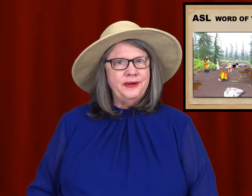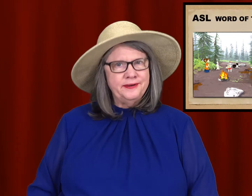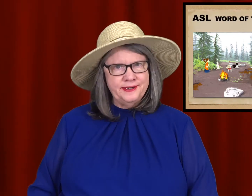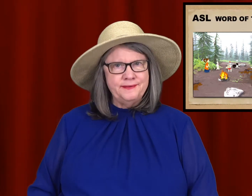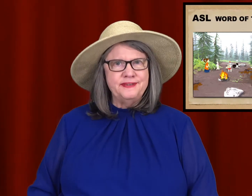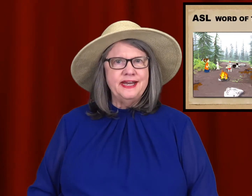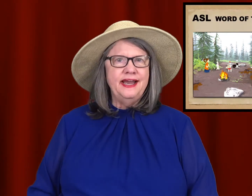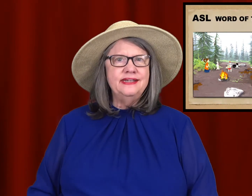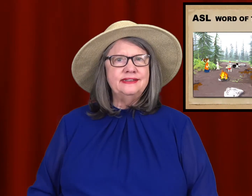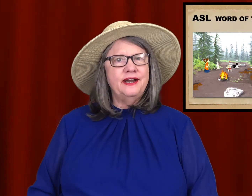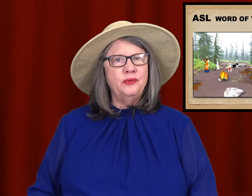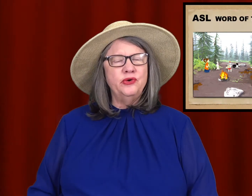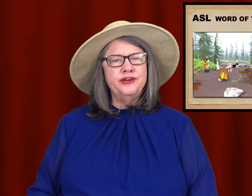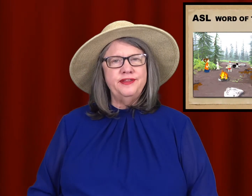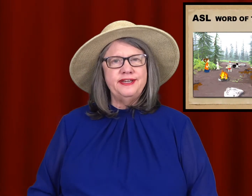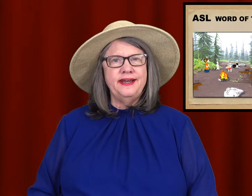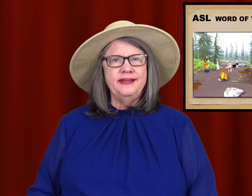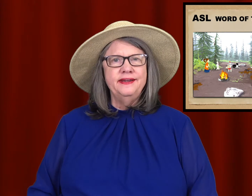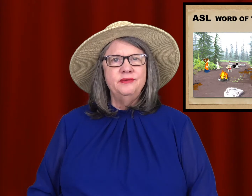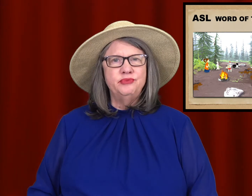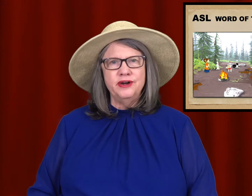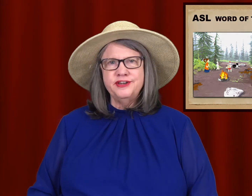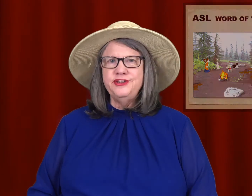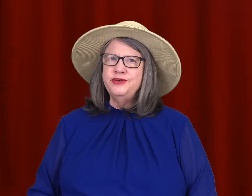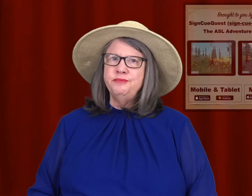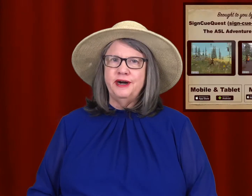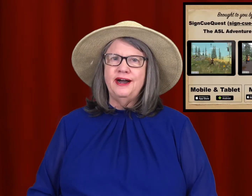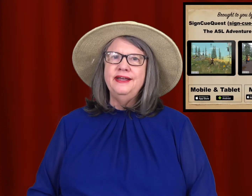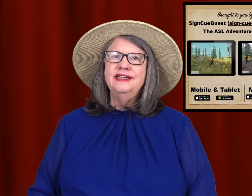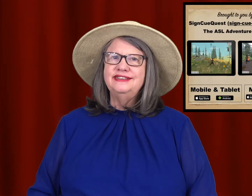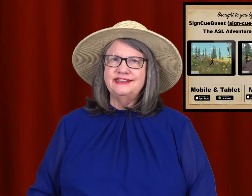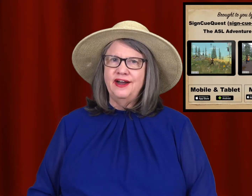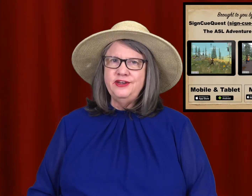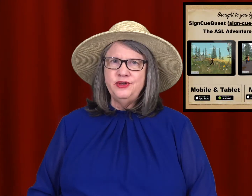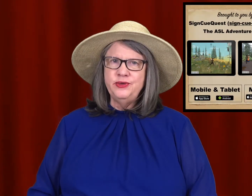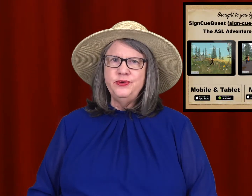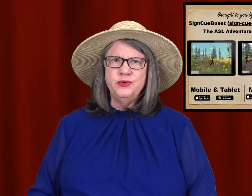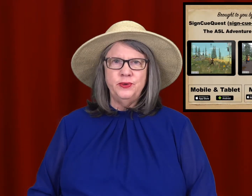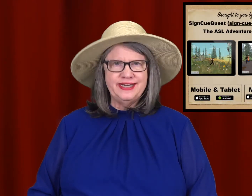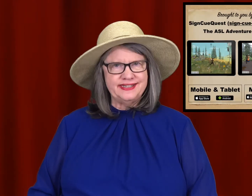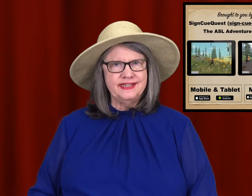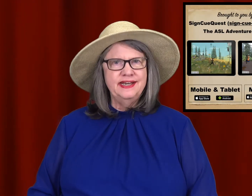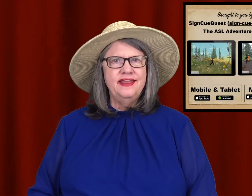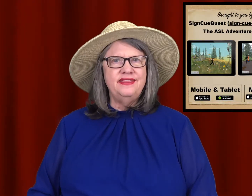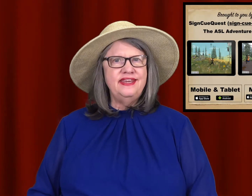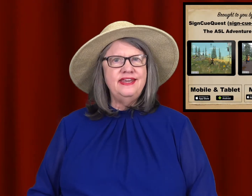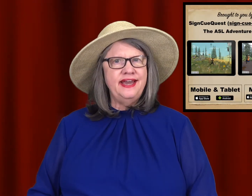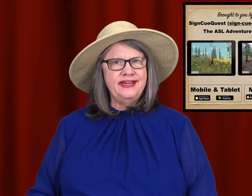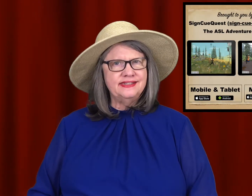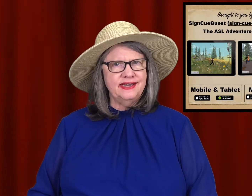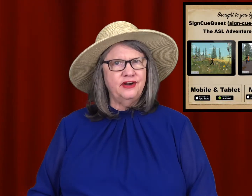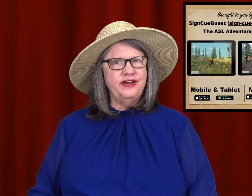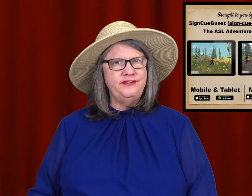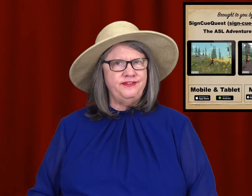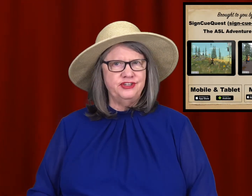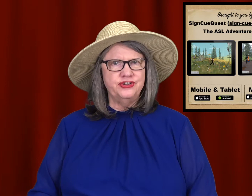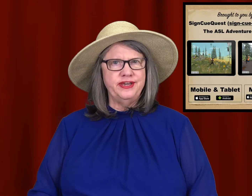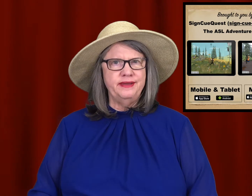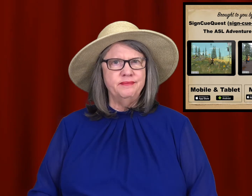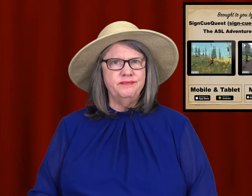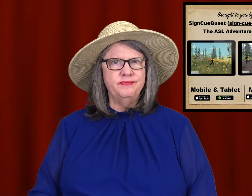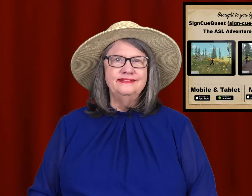Welcome to ASL Word Of The Day brought to you by SignCueQuest, The ASL Adventure Game.